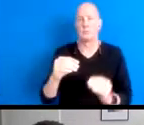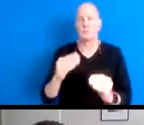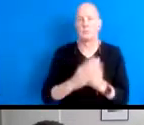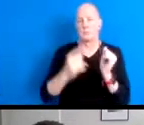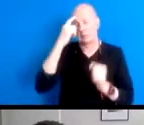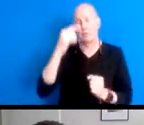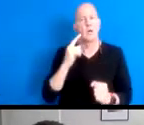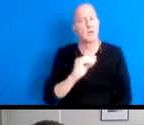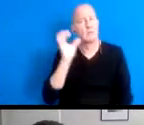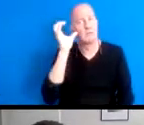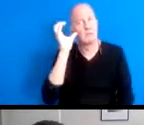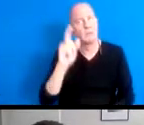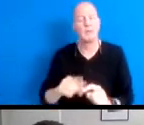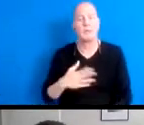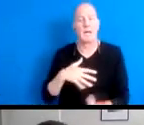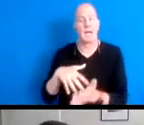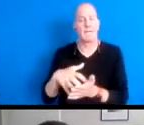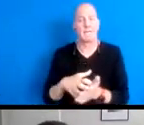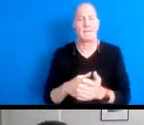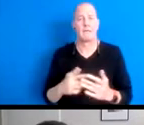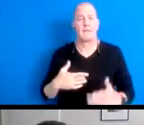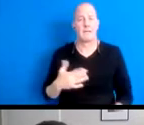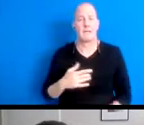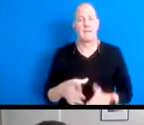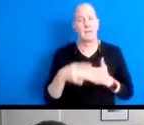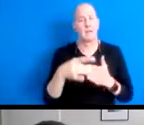They are a guide that reminds me that I am not alone.